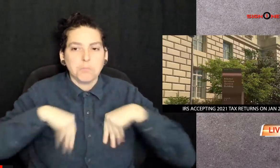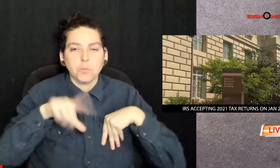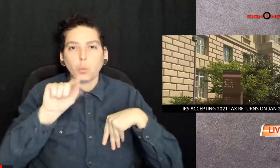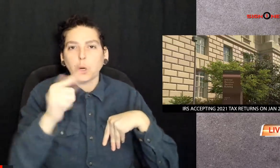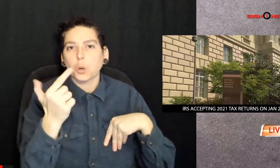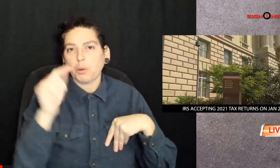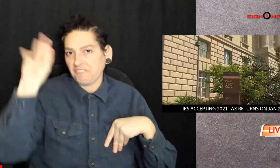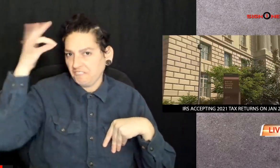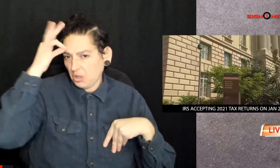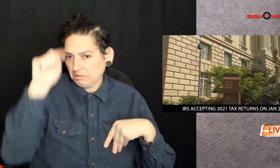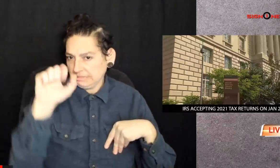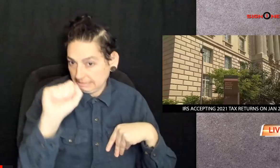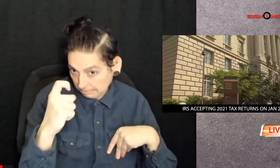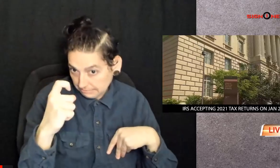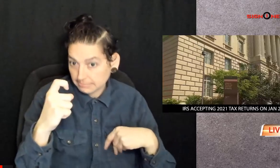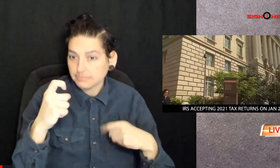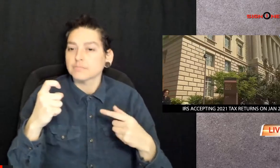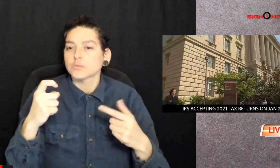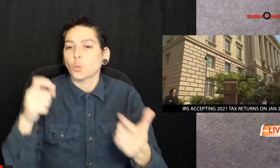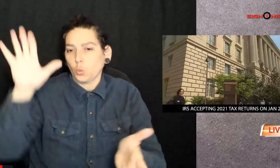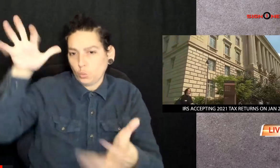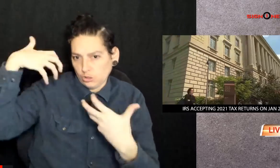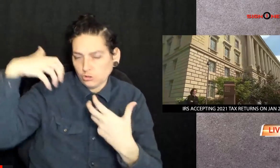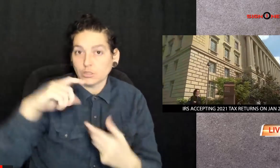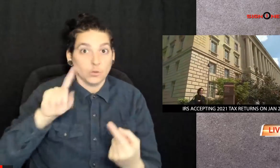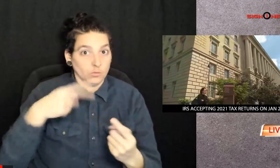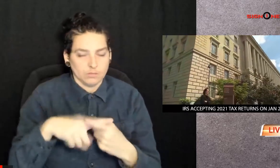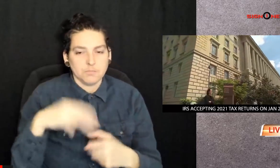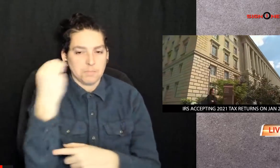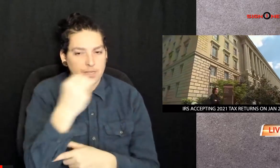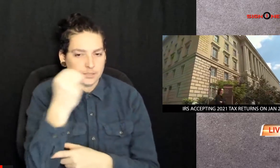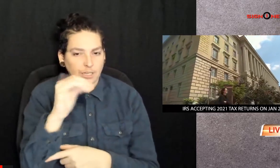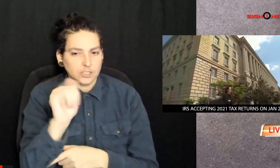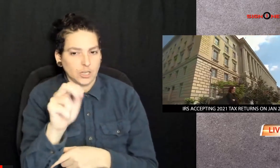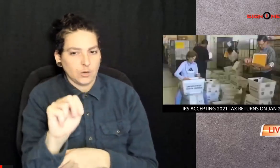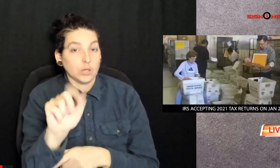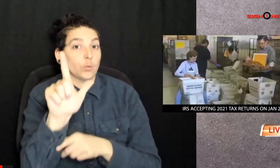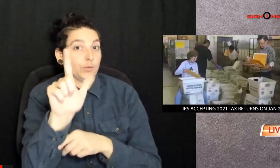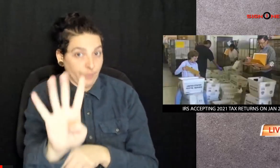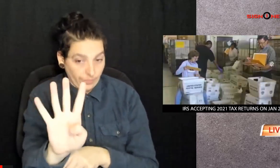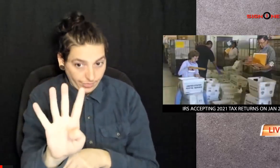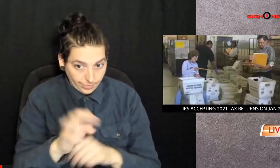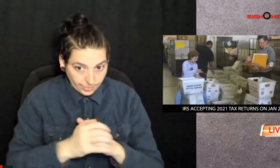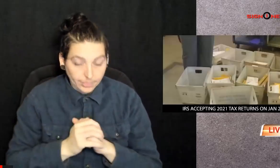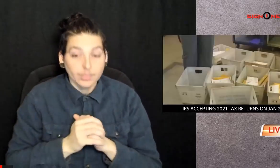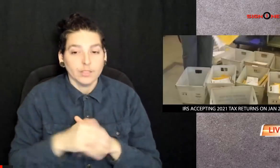the Internal Revenue Service says it will start accepting 2021 federal tax returns on